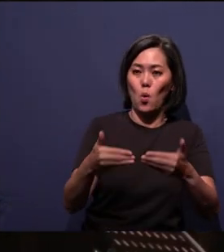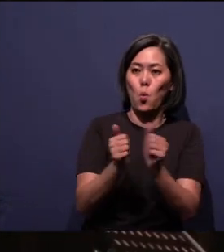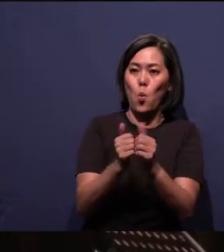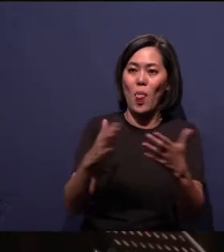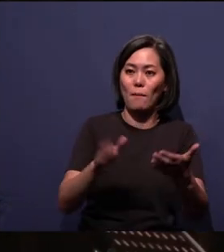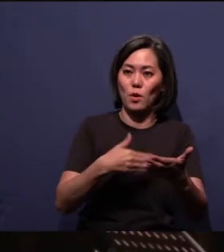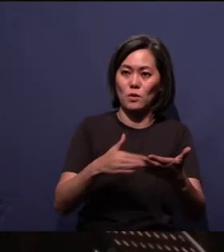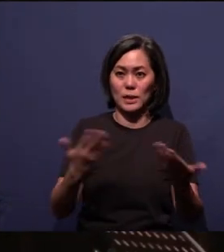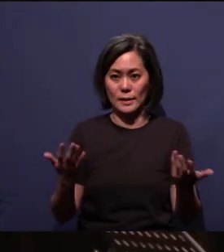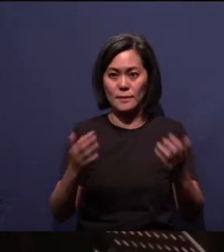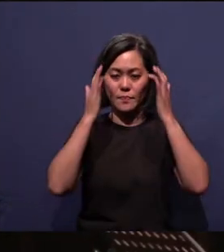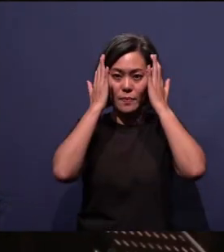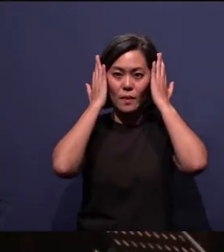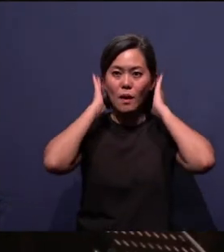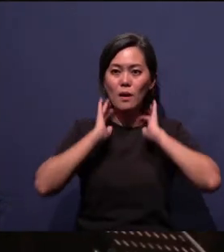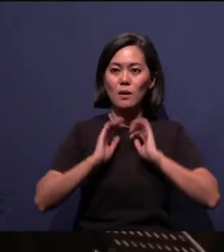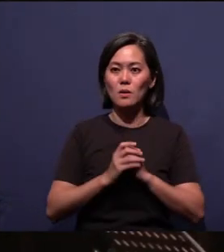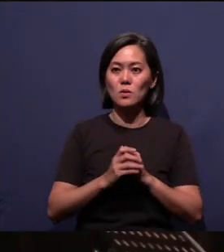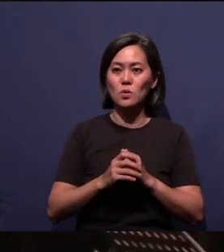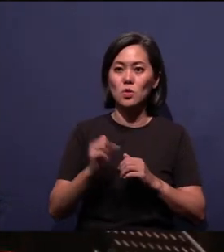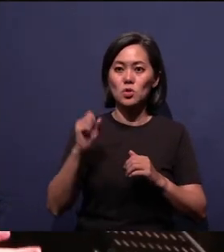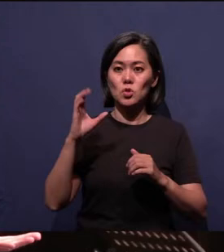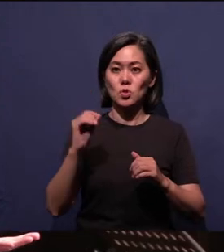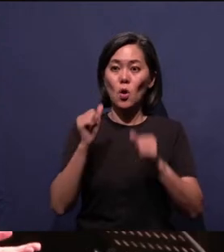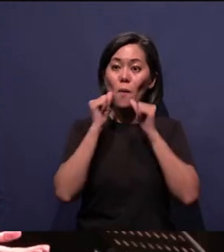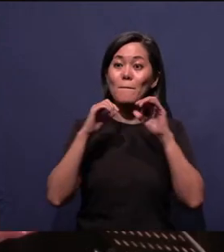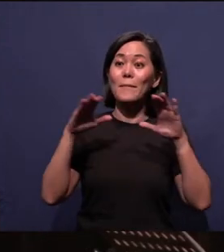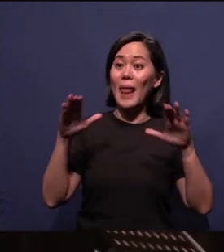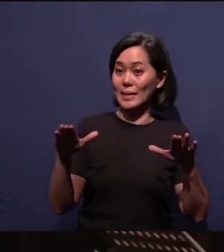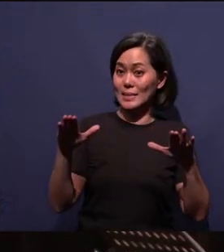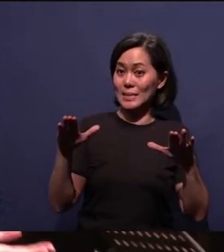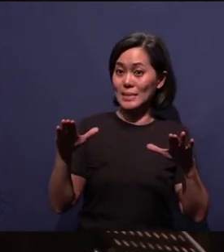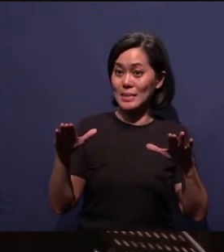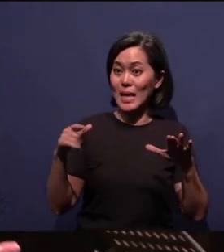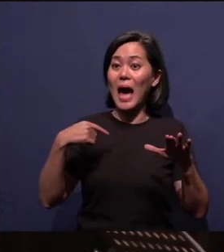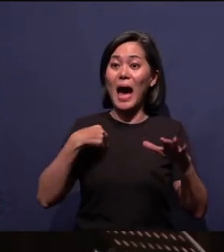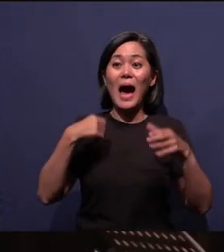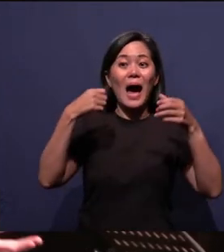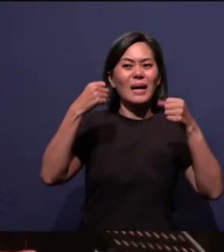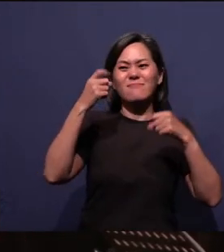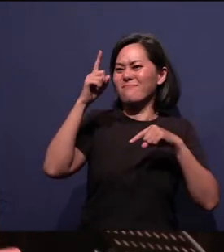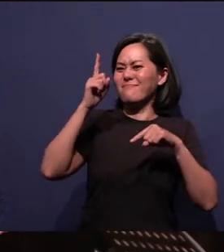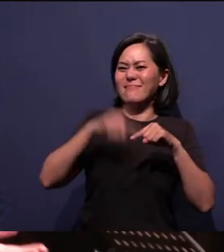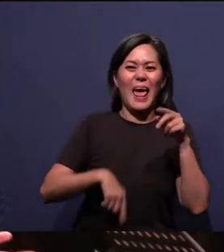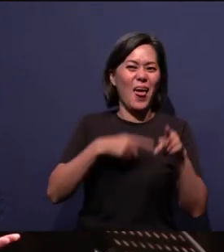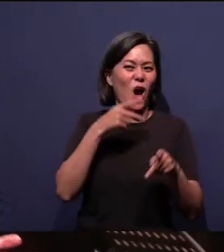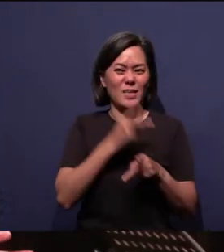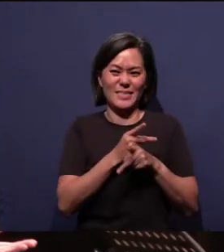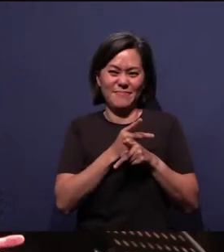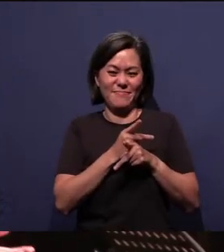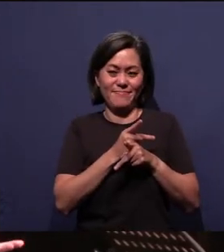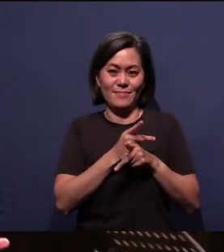So it goes, "So blessed, I can't contain it, because you don't know what to do with it," so blessed, okay.